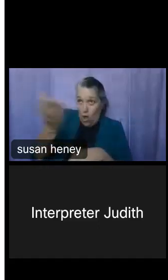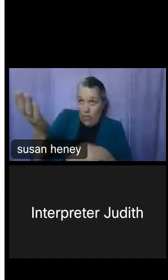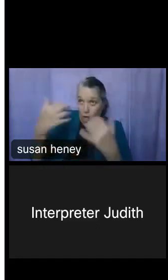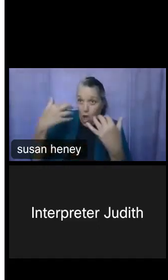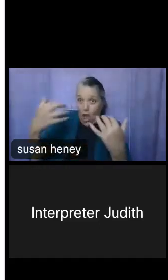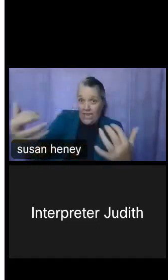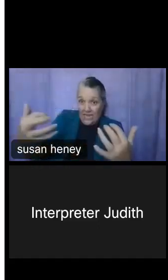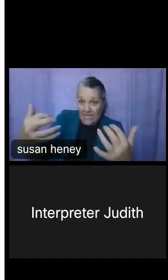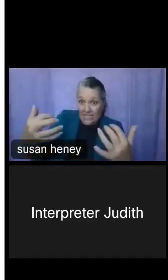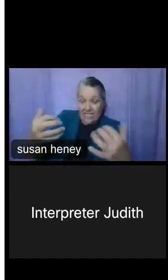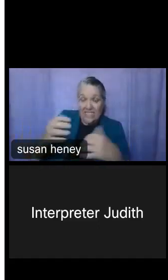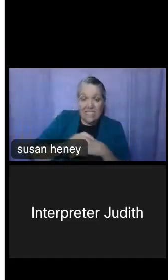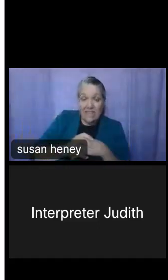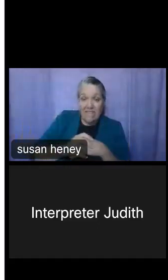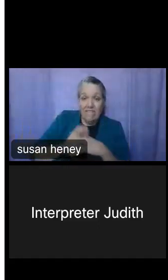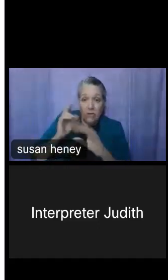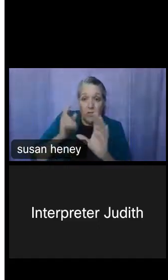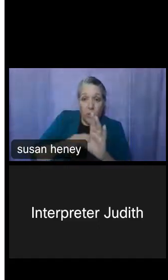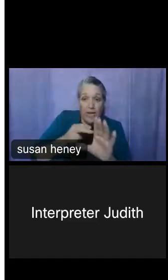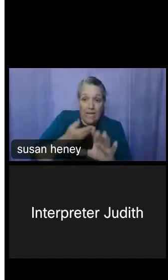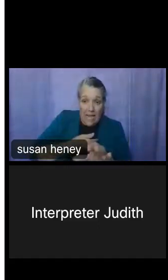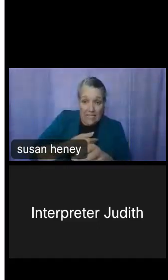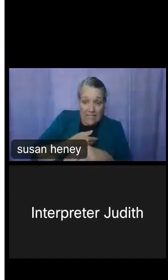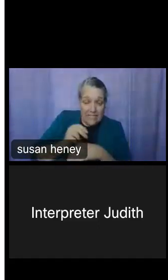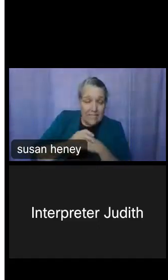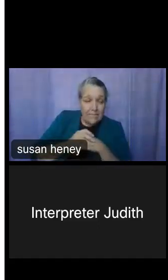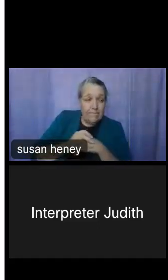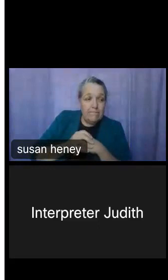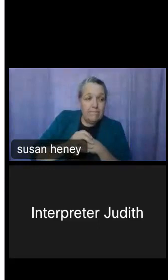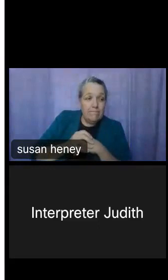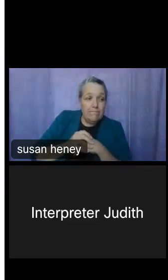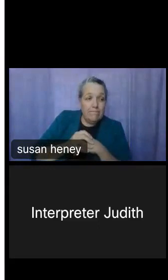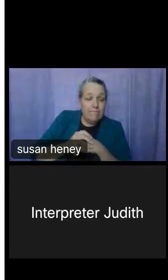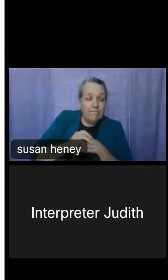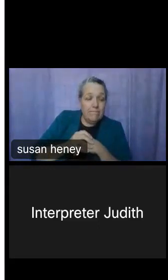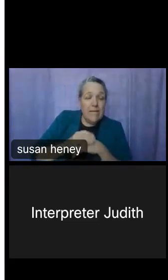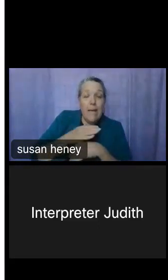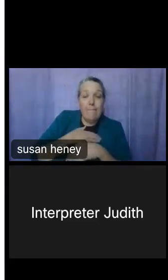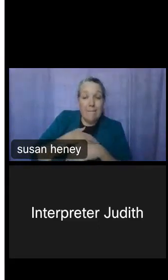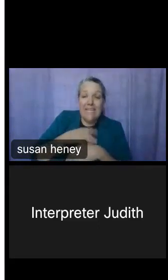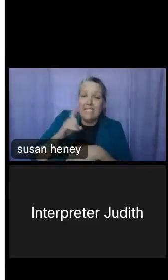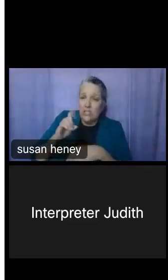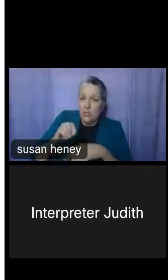for spending your time with us this afternoon. Please take a moment to fill out that evaluation